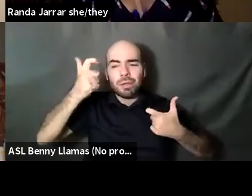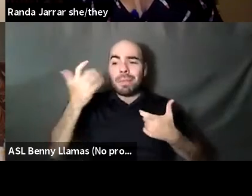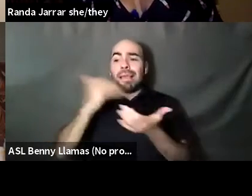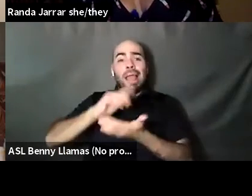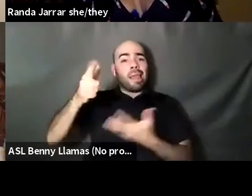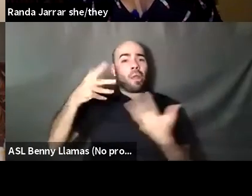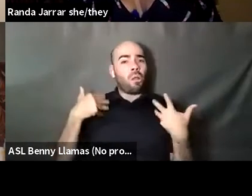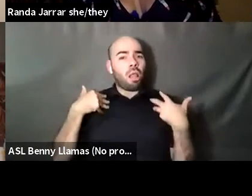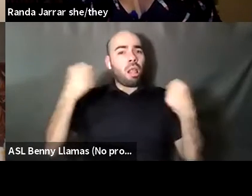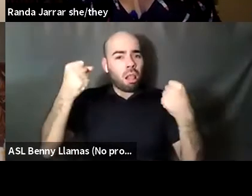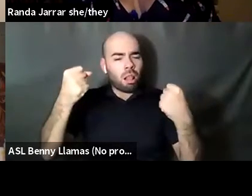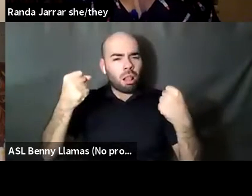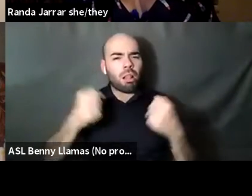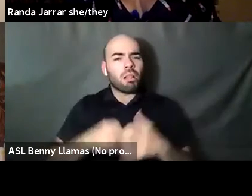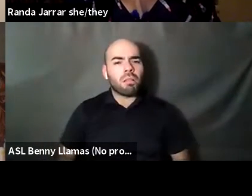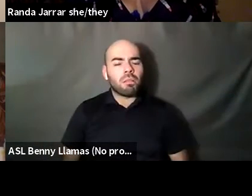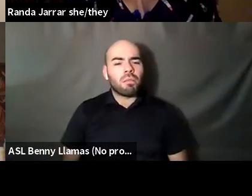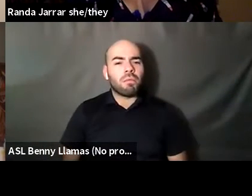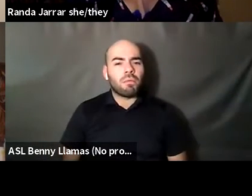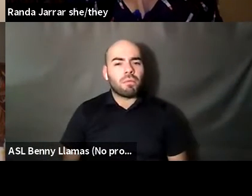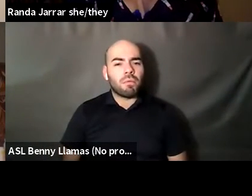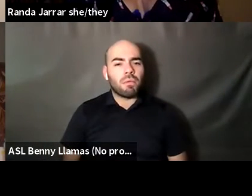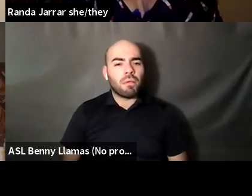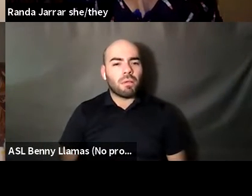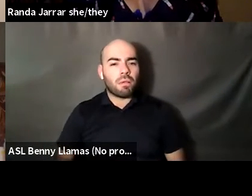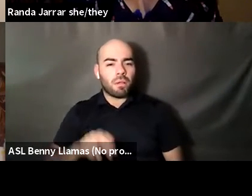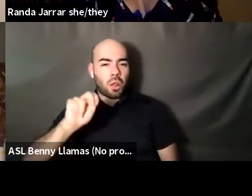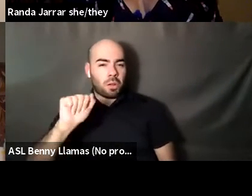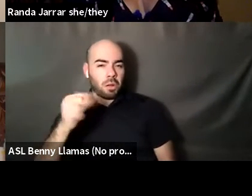Nahshon Anderson: Violence or violation. Nahshon Anderson: You know, Nahshon Anderson: I'm